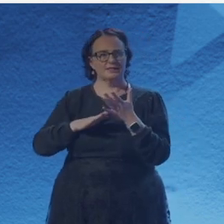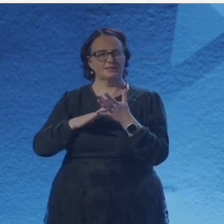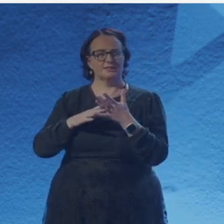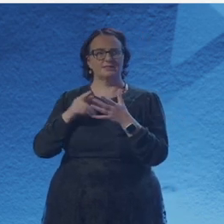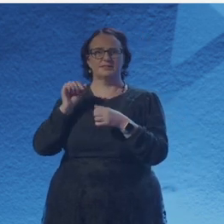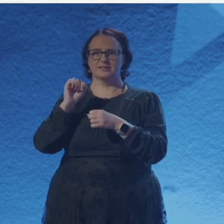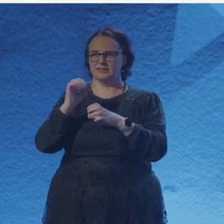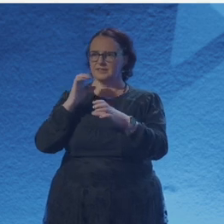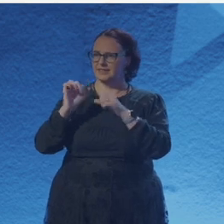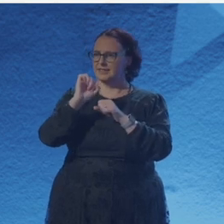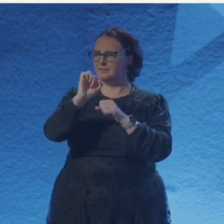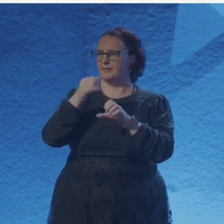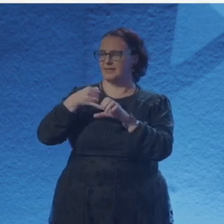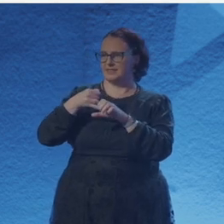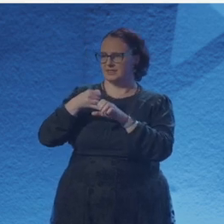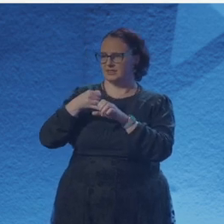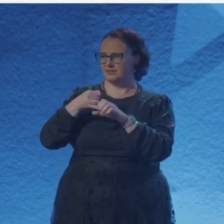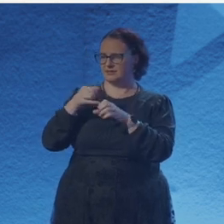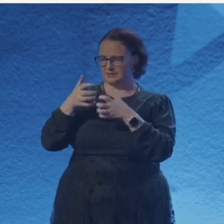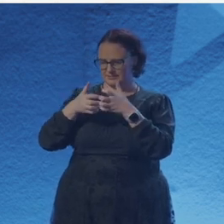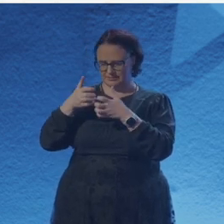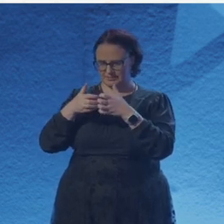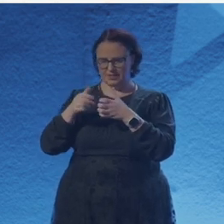So please forgive me if I make any mistakes.